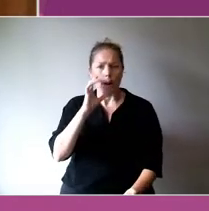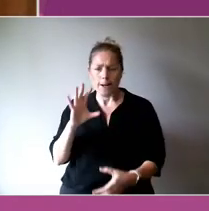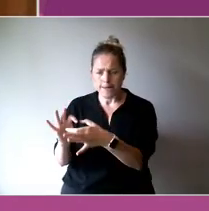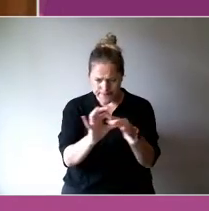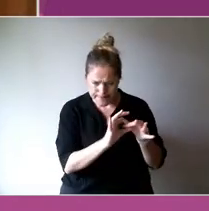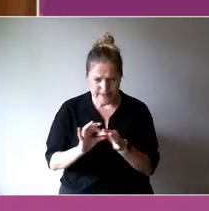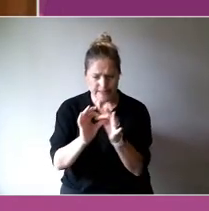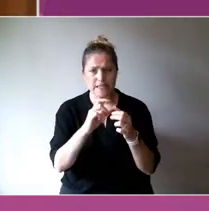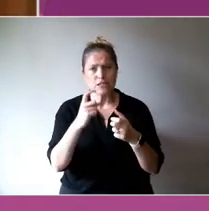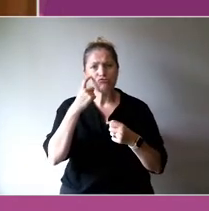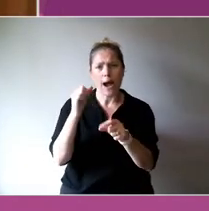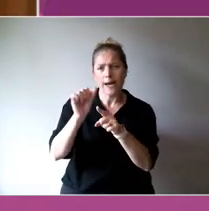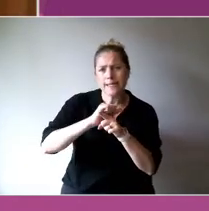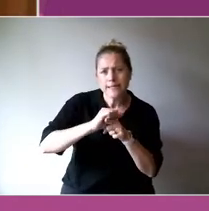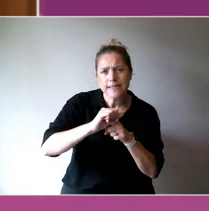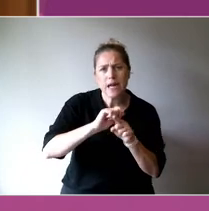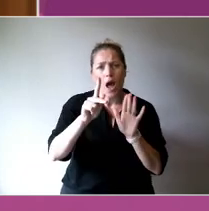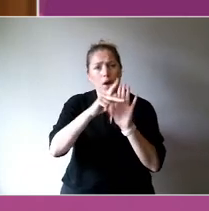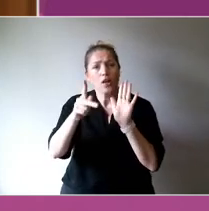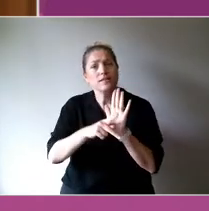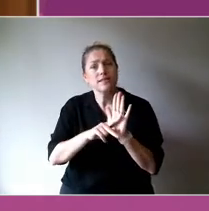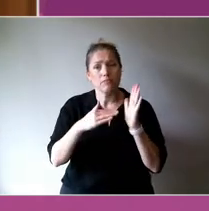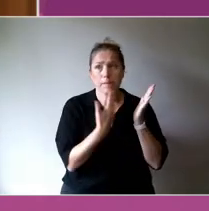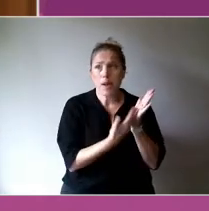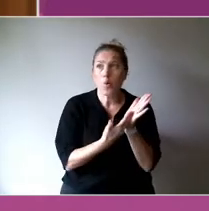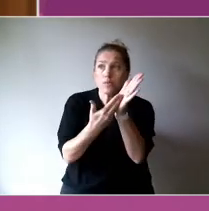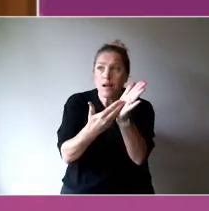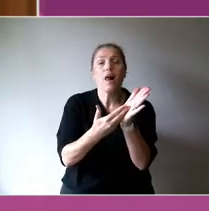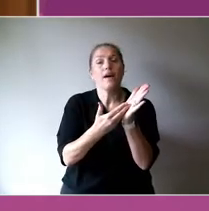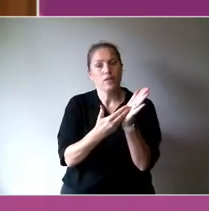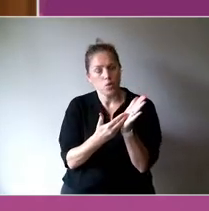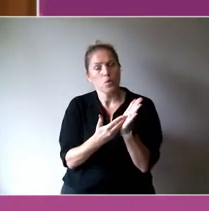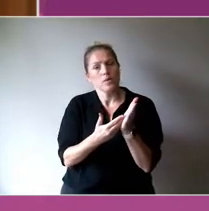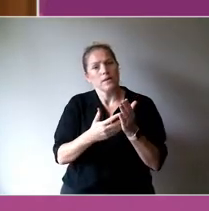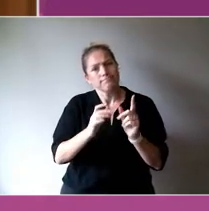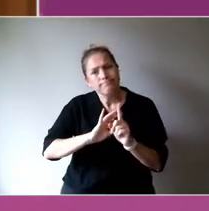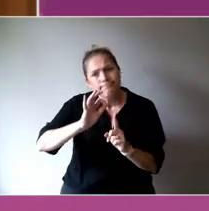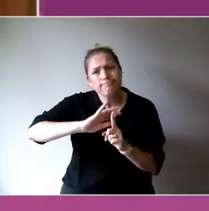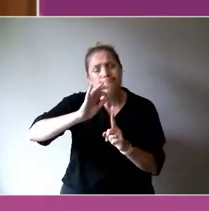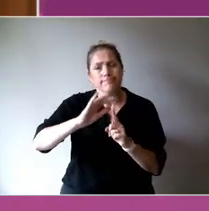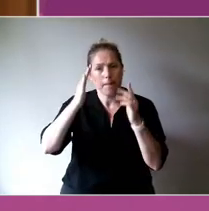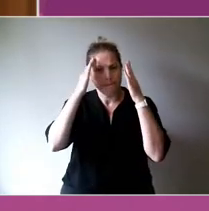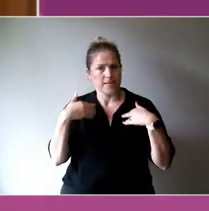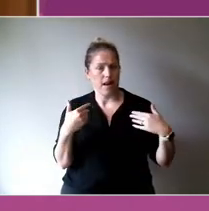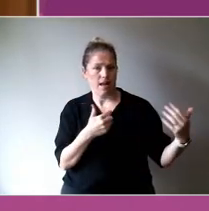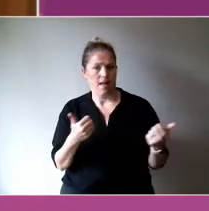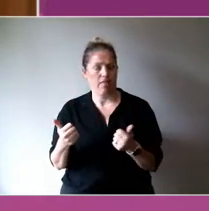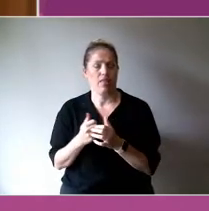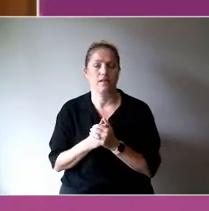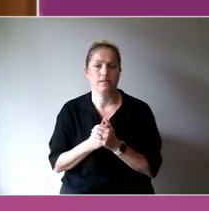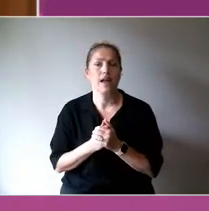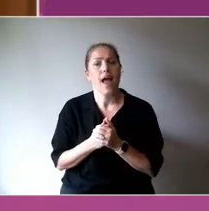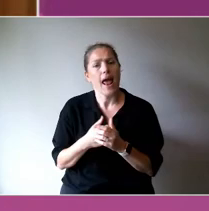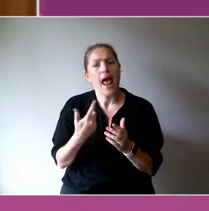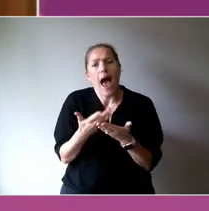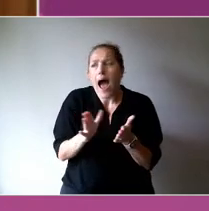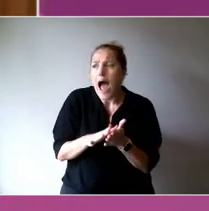the arts and mental health sectors and how to embed culture and wellbeing across portfolios.